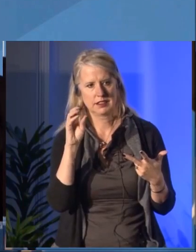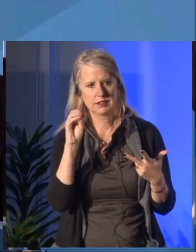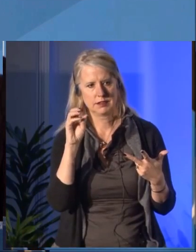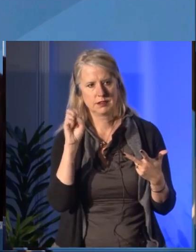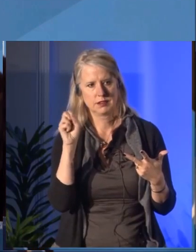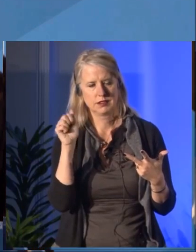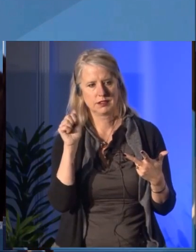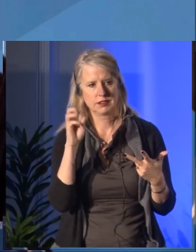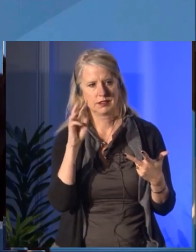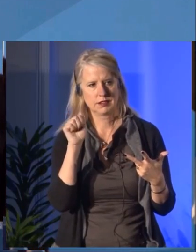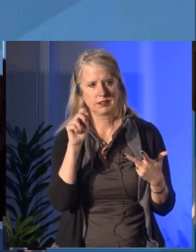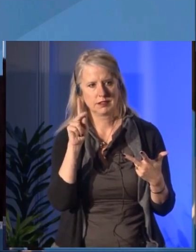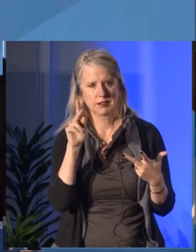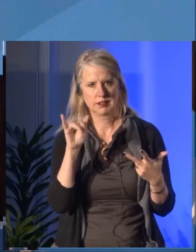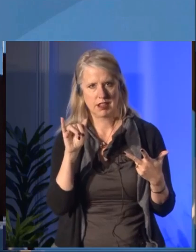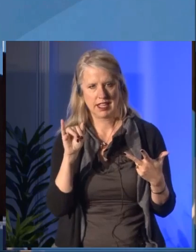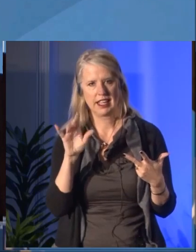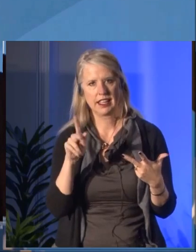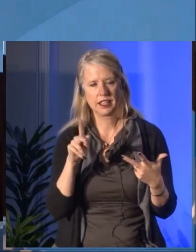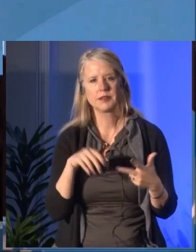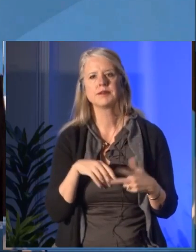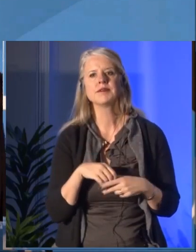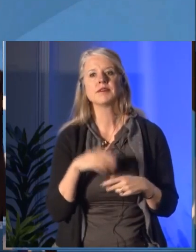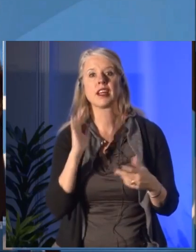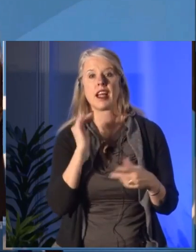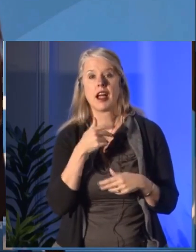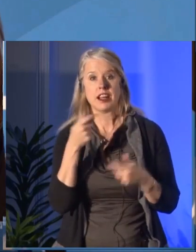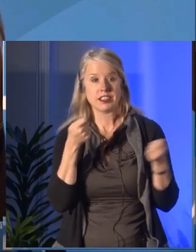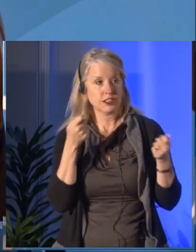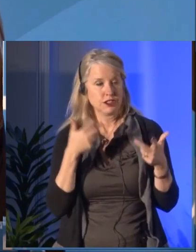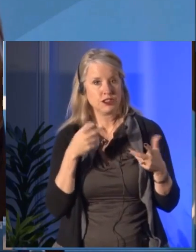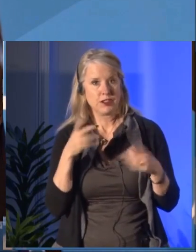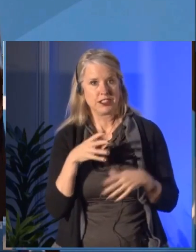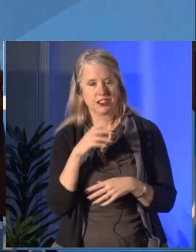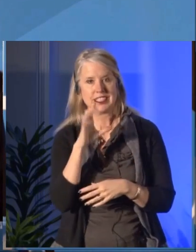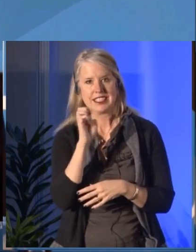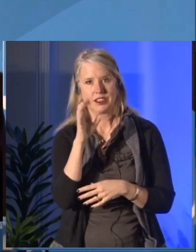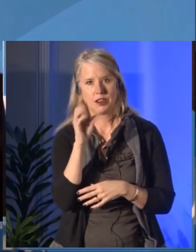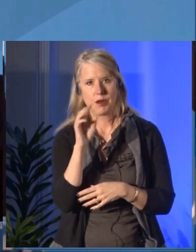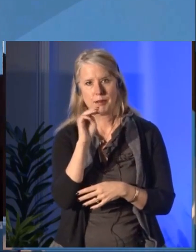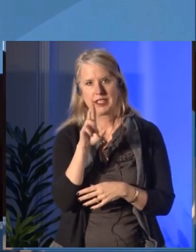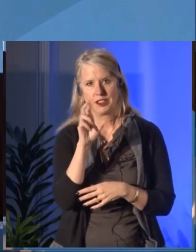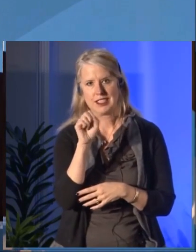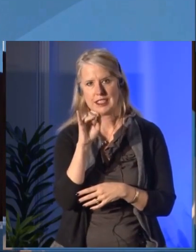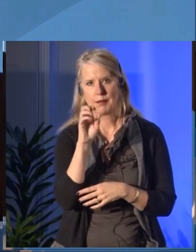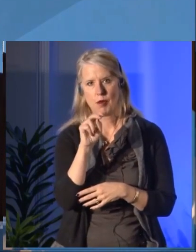We've already received several questions in advance and look forward to more.